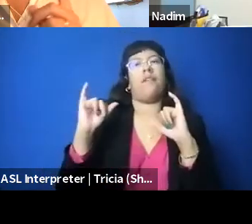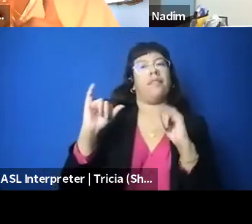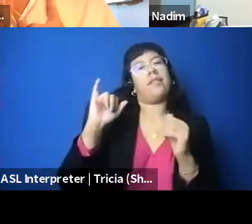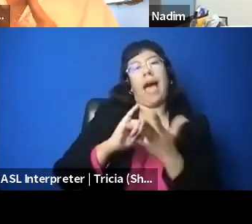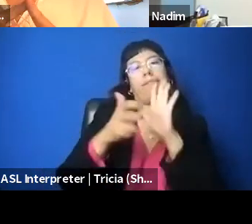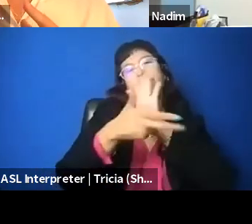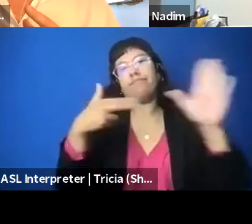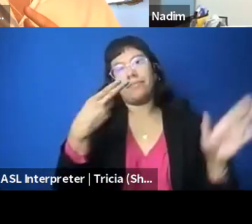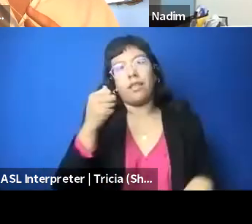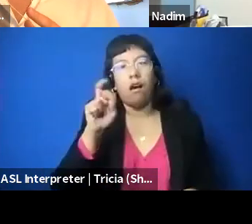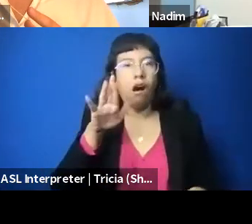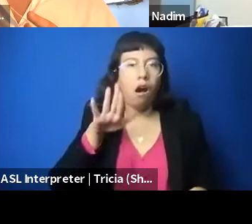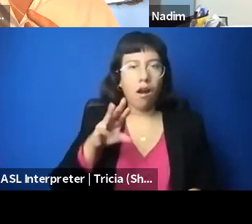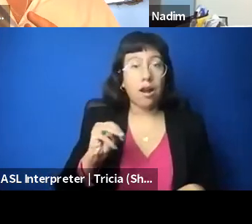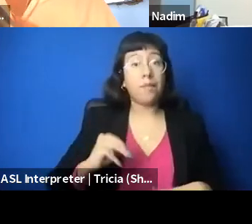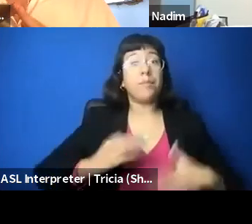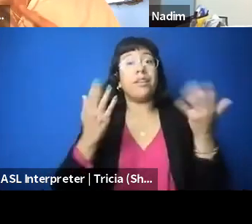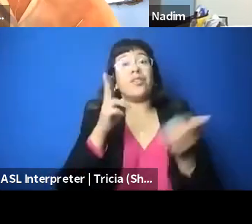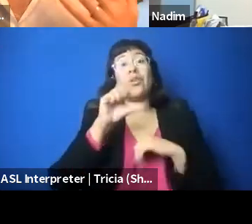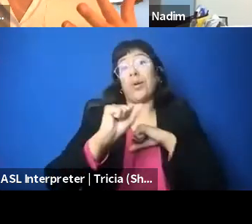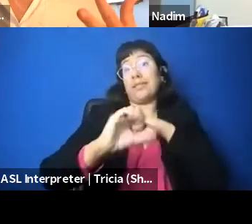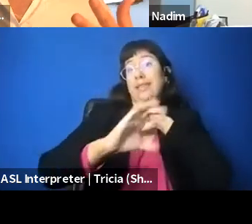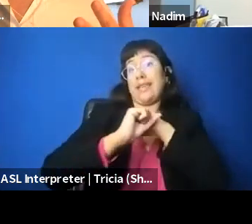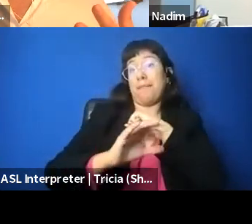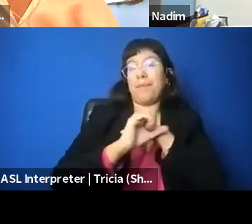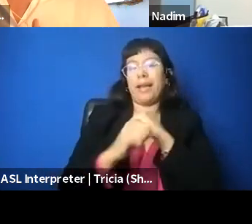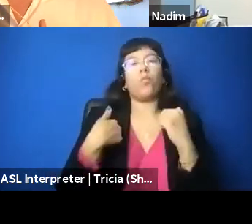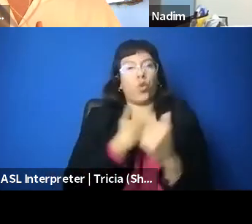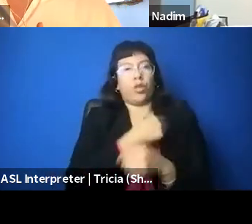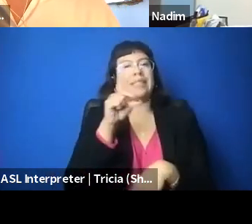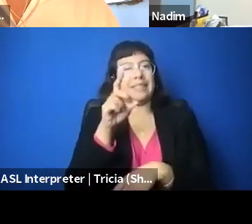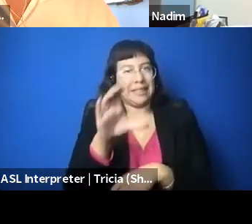which is a DC-based advocacy organization that does